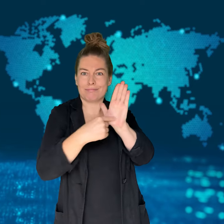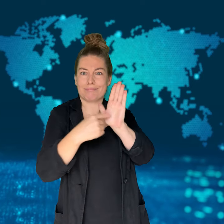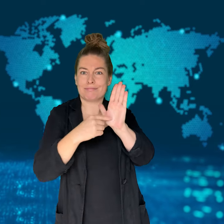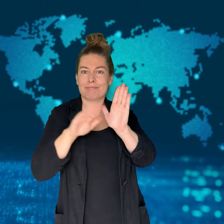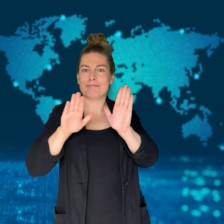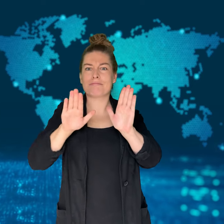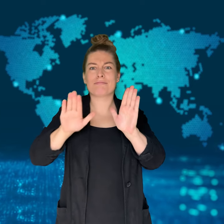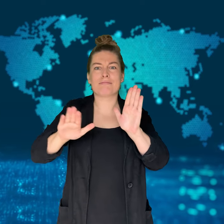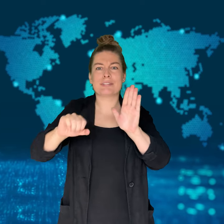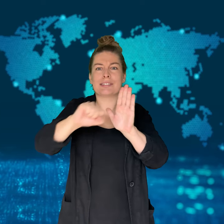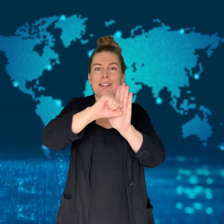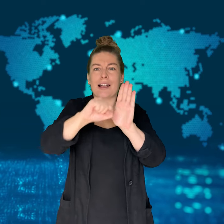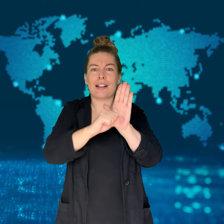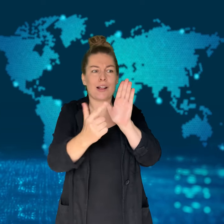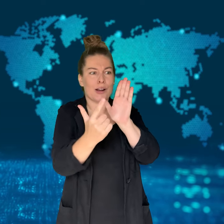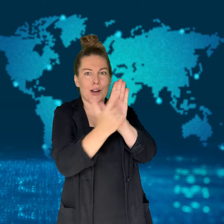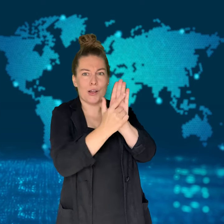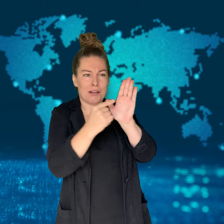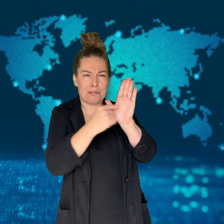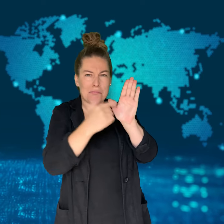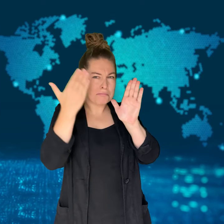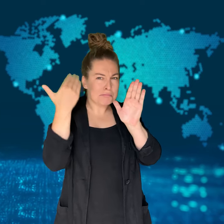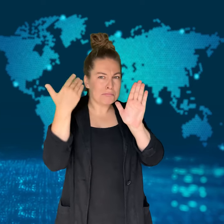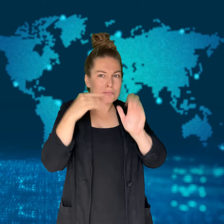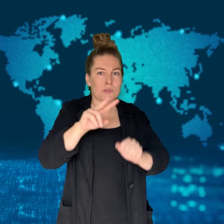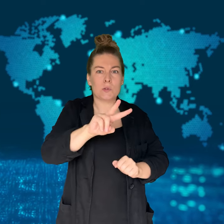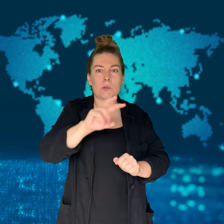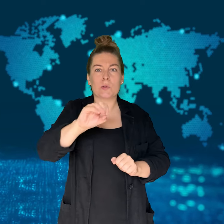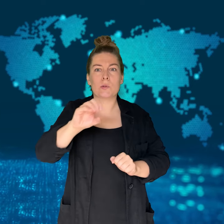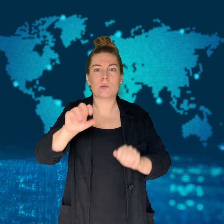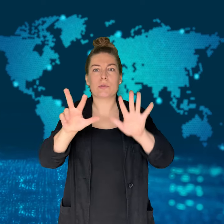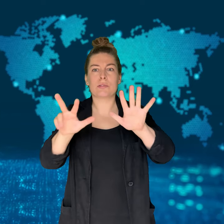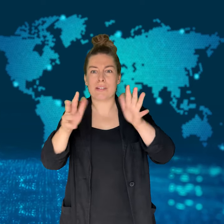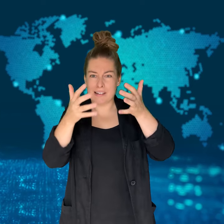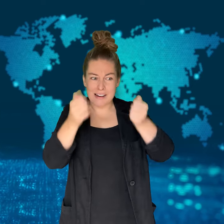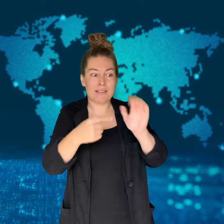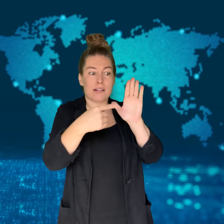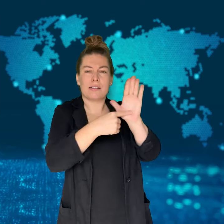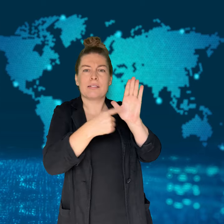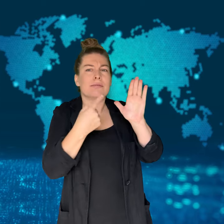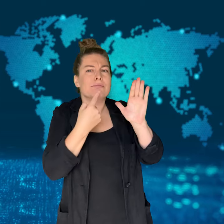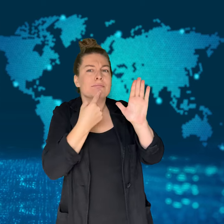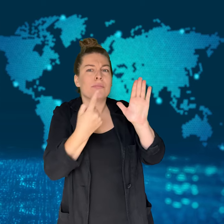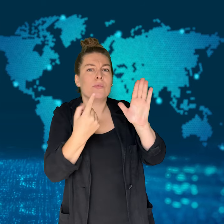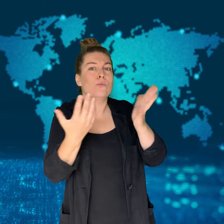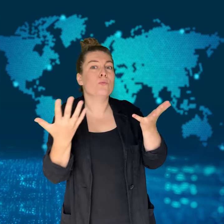any of the crimes under a 2008 state law.